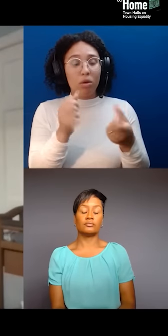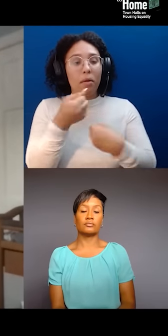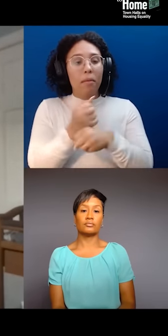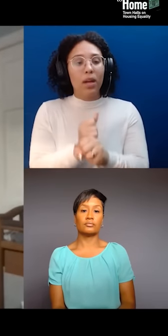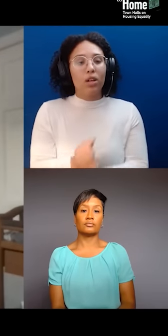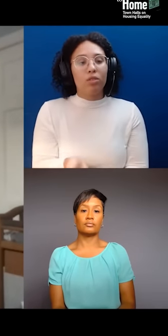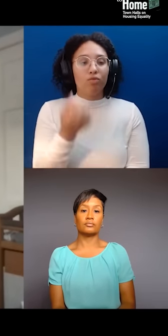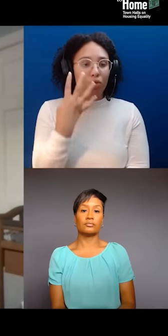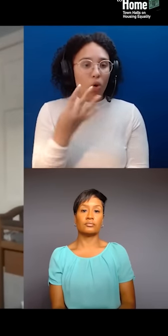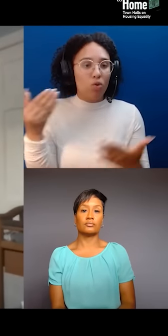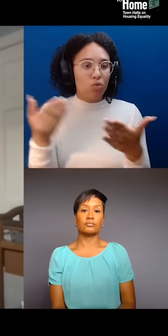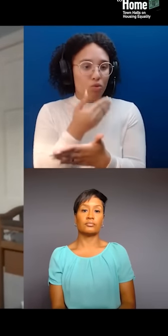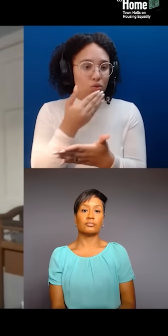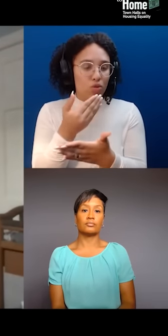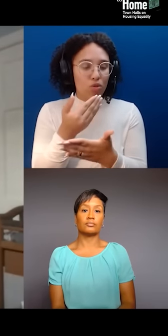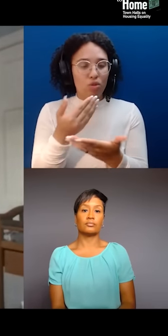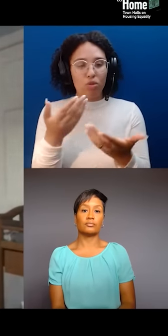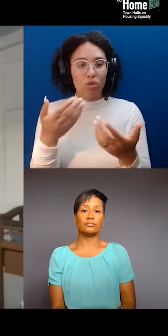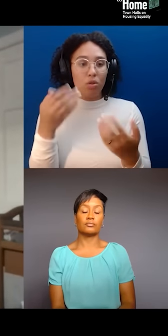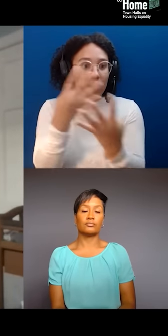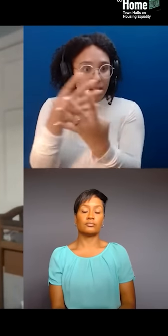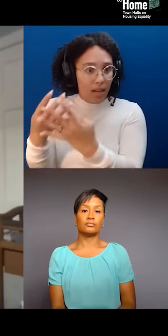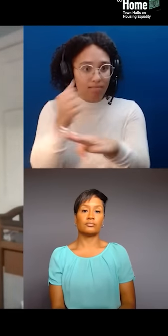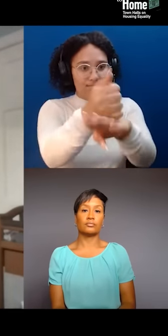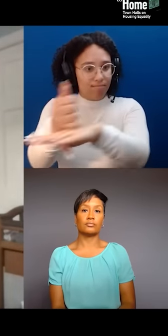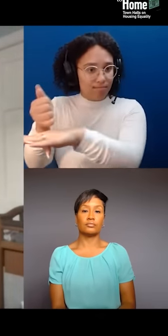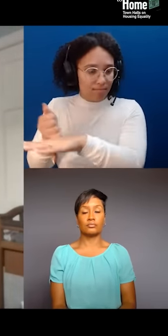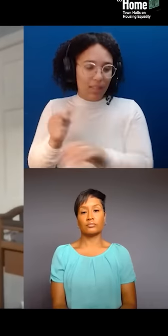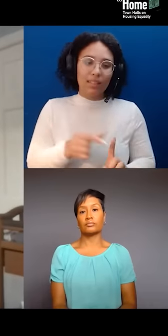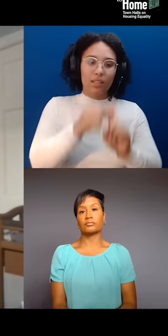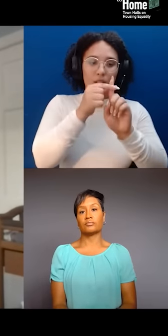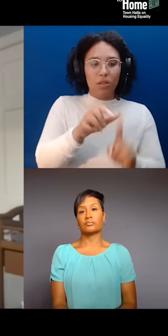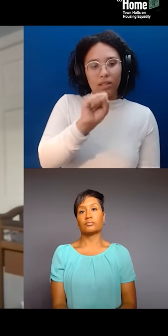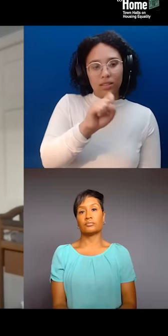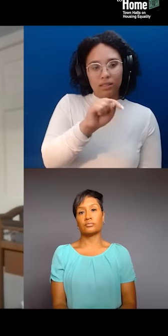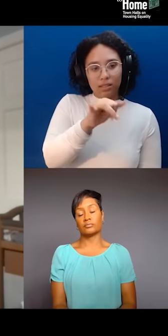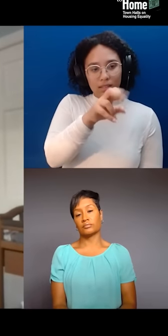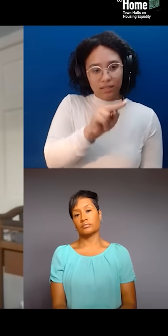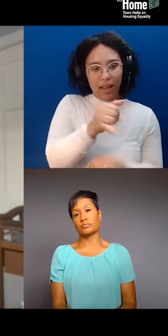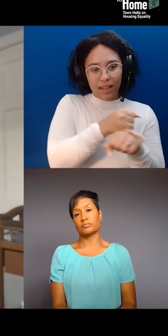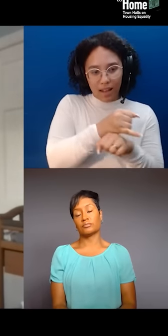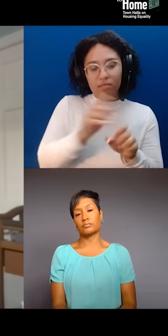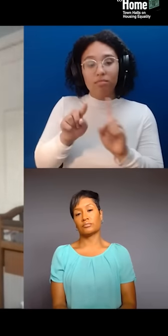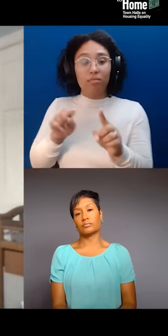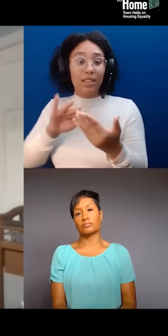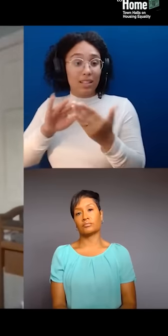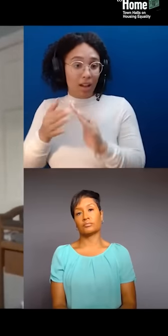And Chinatown is the site of the Manhattan one. And you know, Eric Adams is continuing,